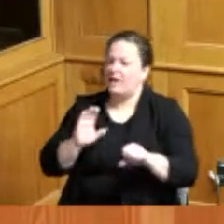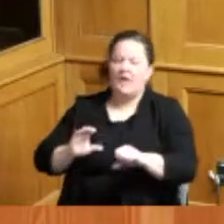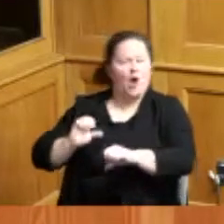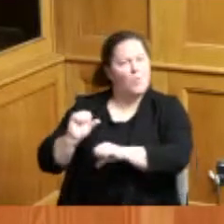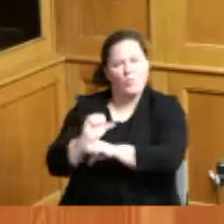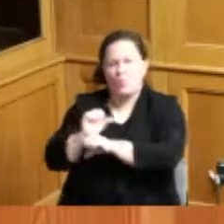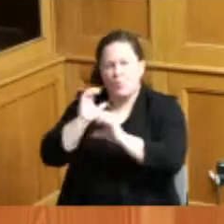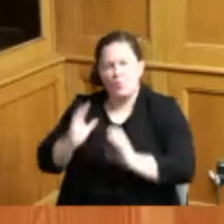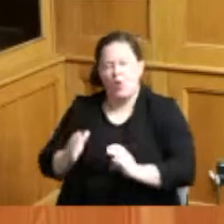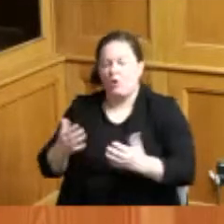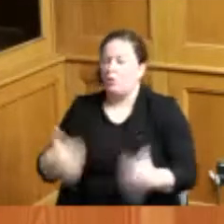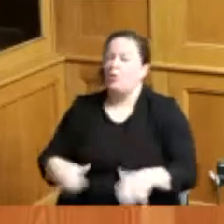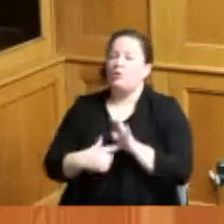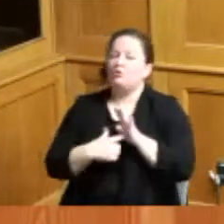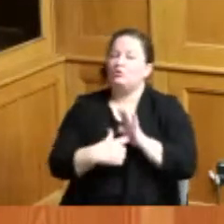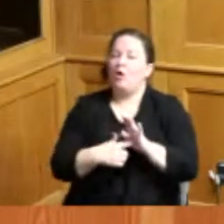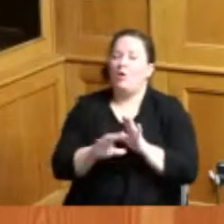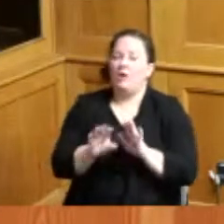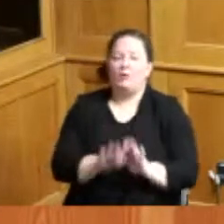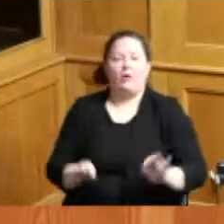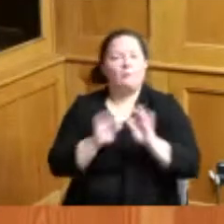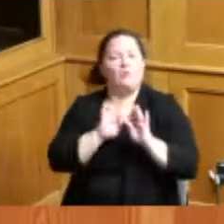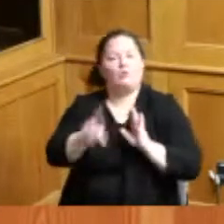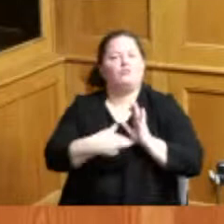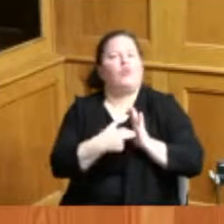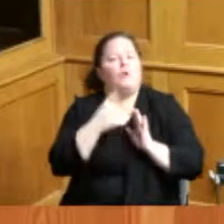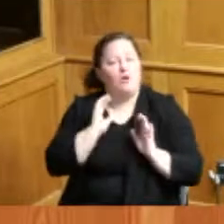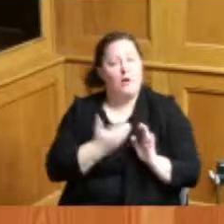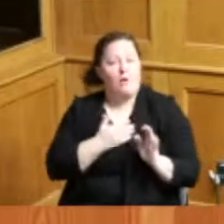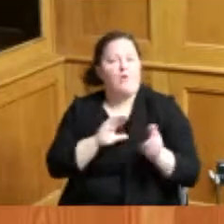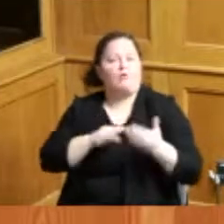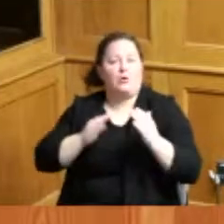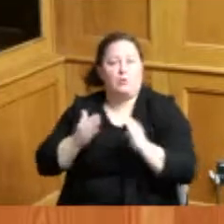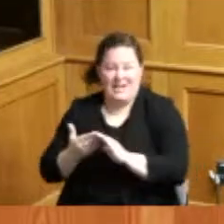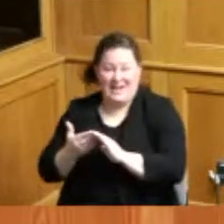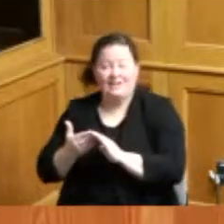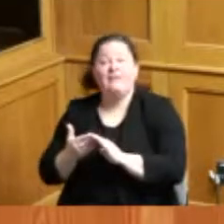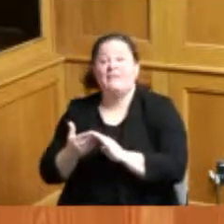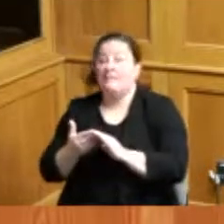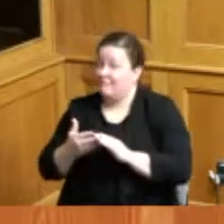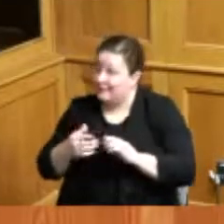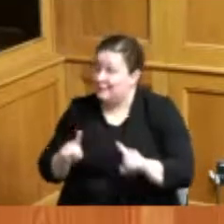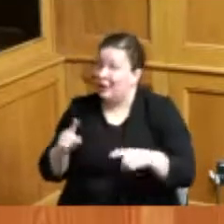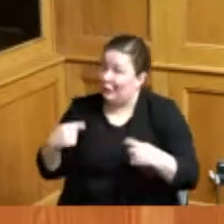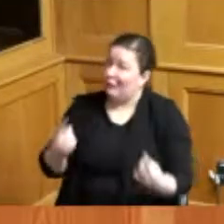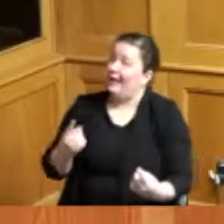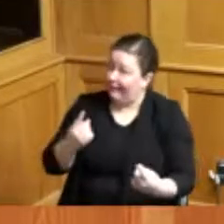the central role they play in the communities they serve during the covet 19 pandemic